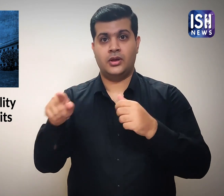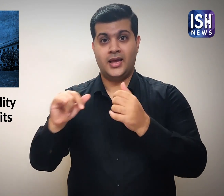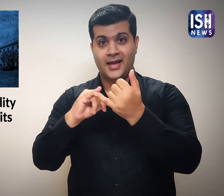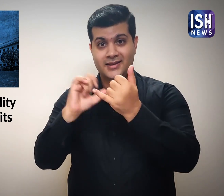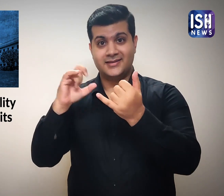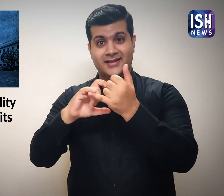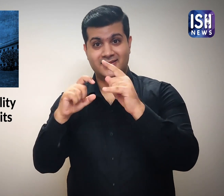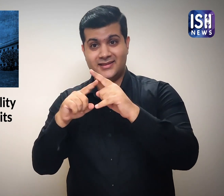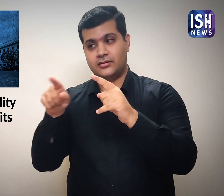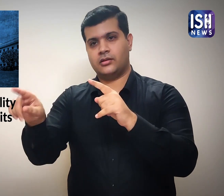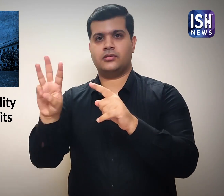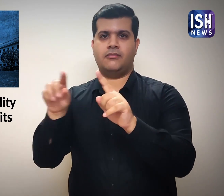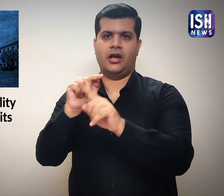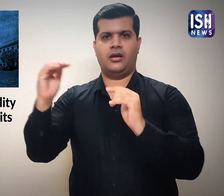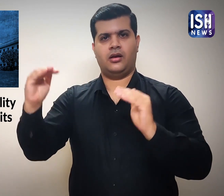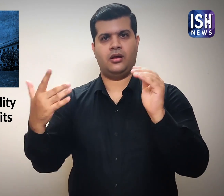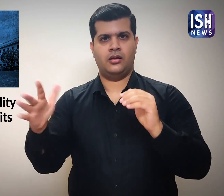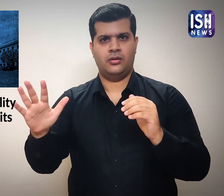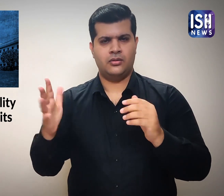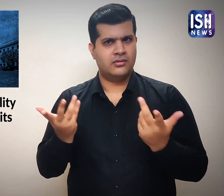But SC/ST candidate are given relaxation.